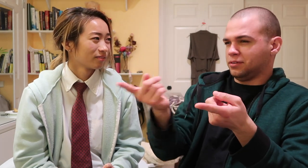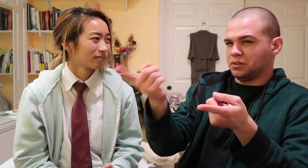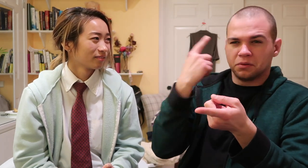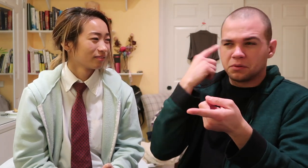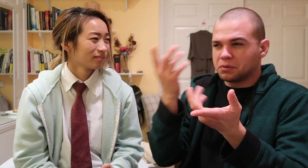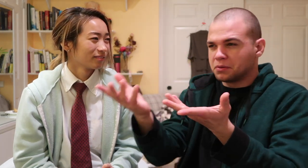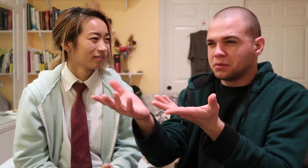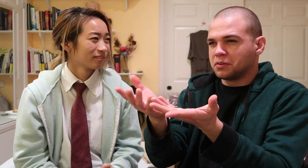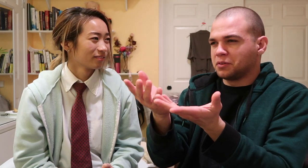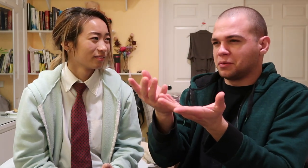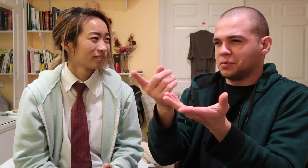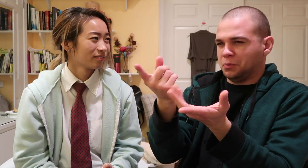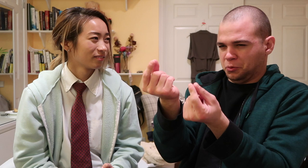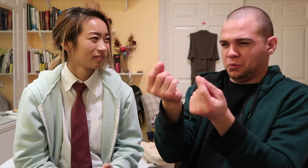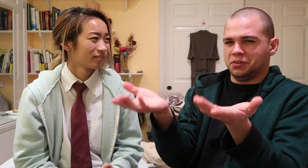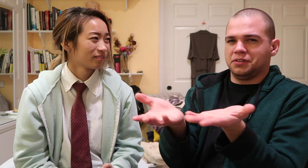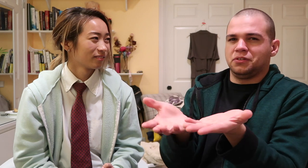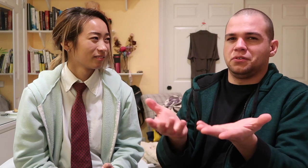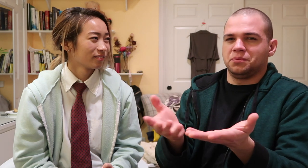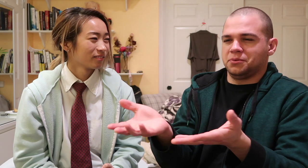He thought you can't hear. what are you doing here